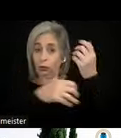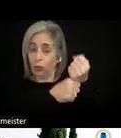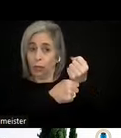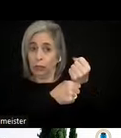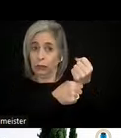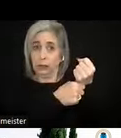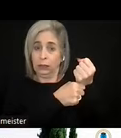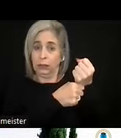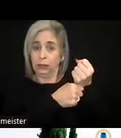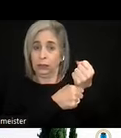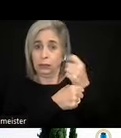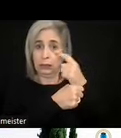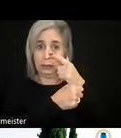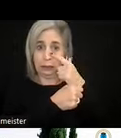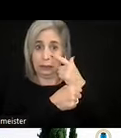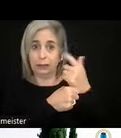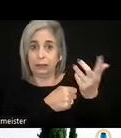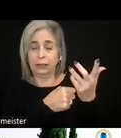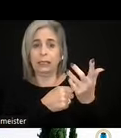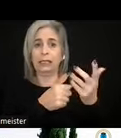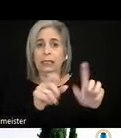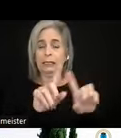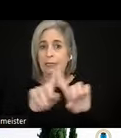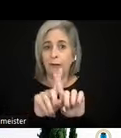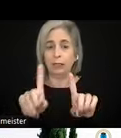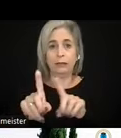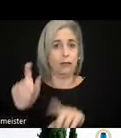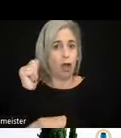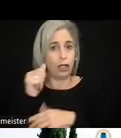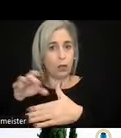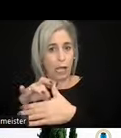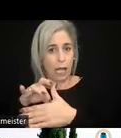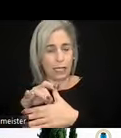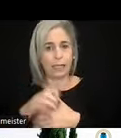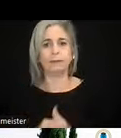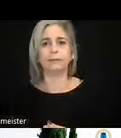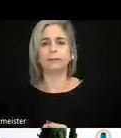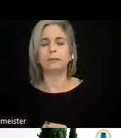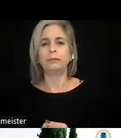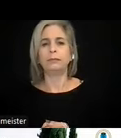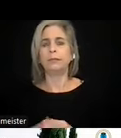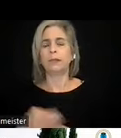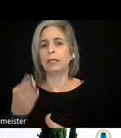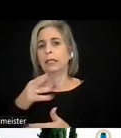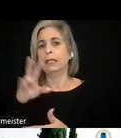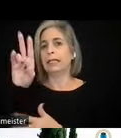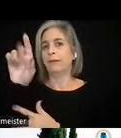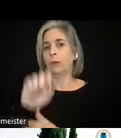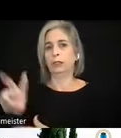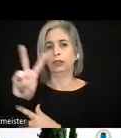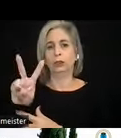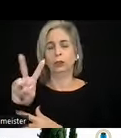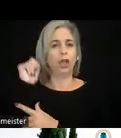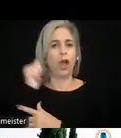audio of content, but they use subtitles instead. Section 7.2 is about audio description. And if